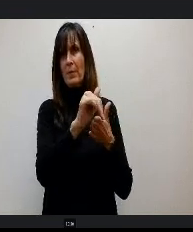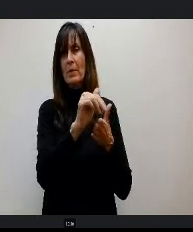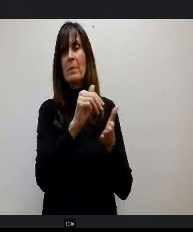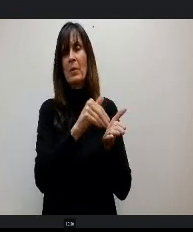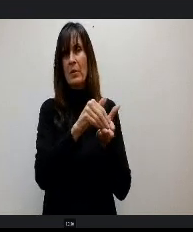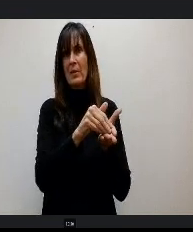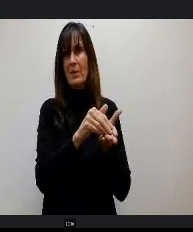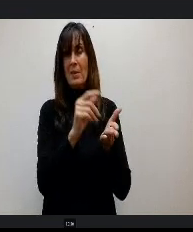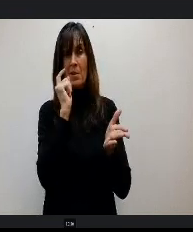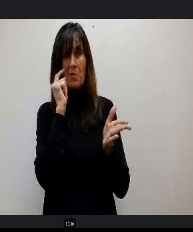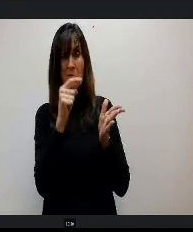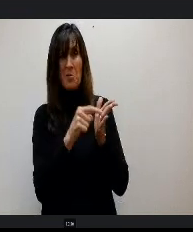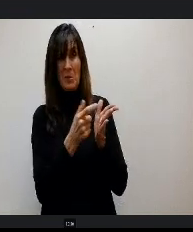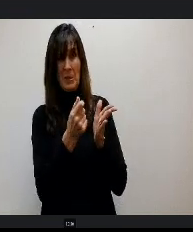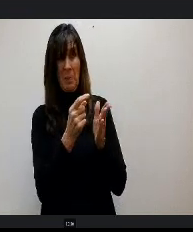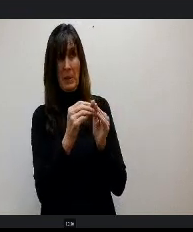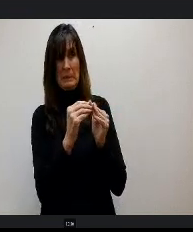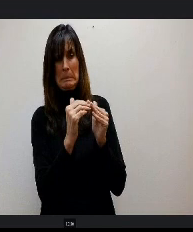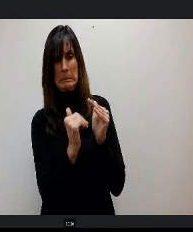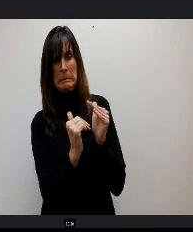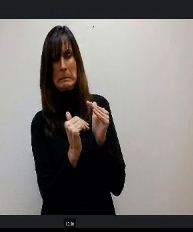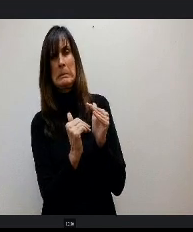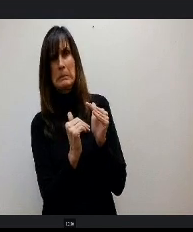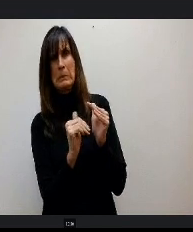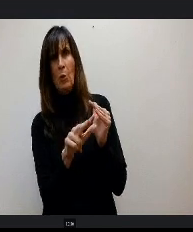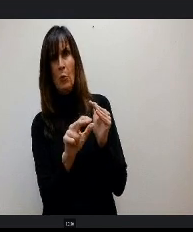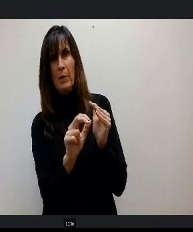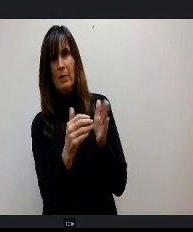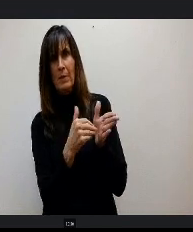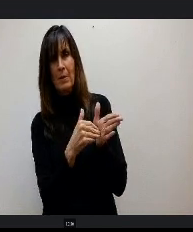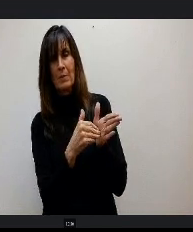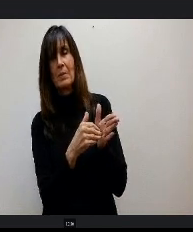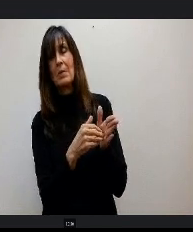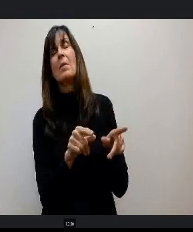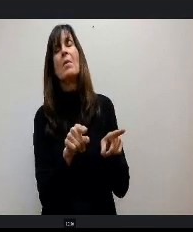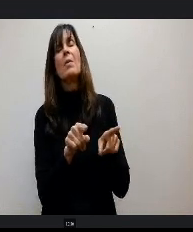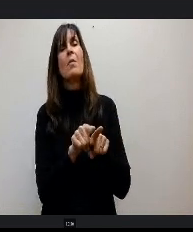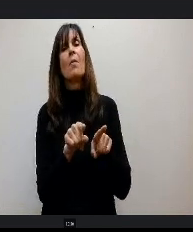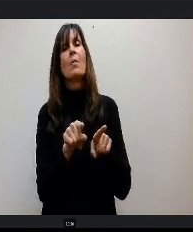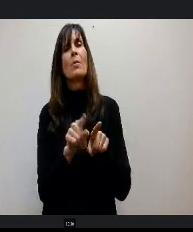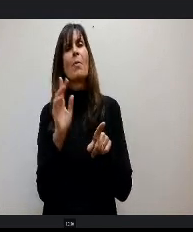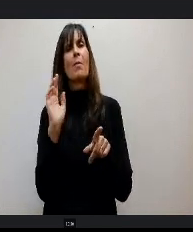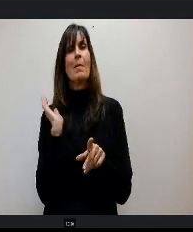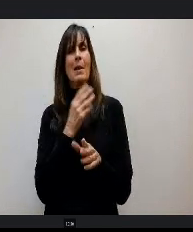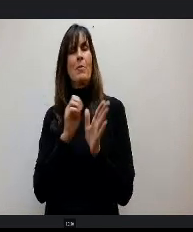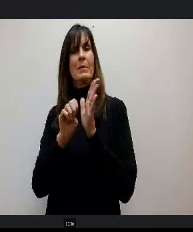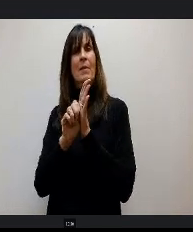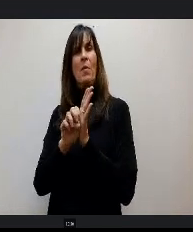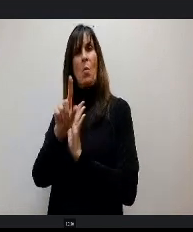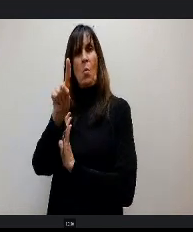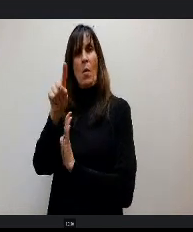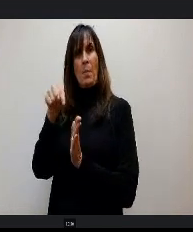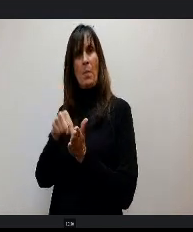under underwater by 300,000, not to mention just the example of another 1.5 million